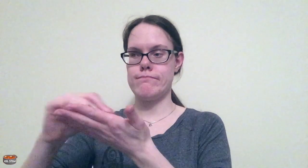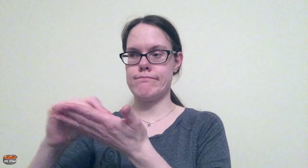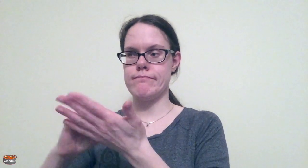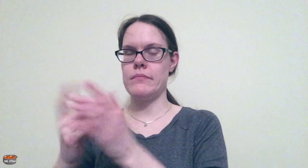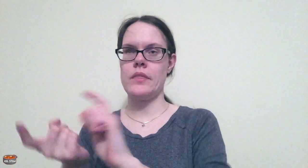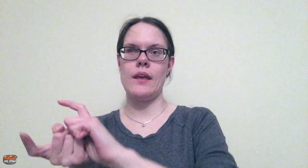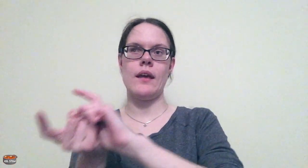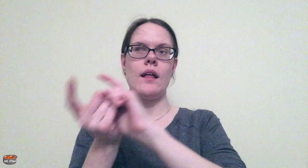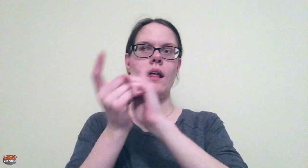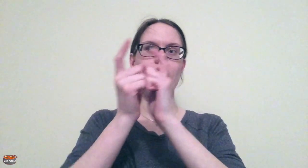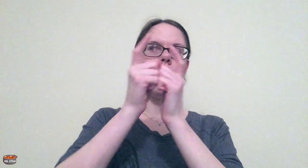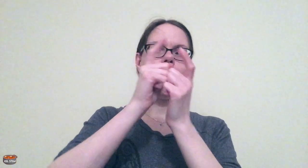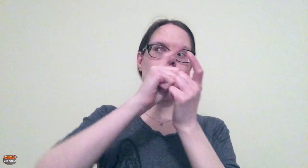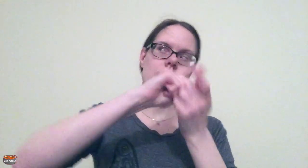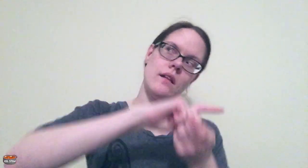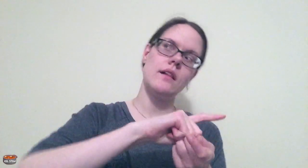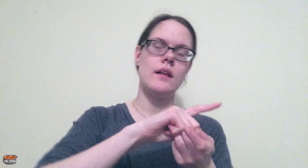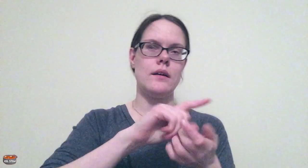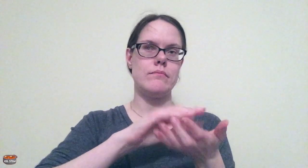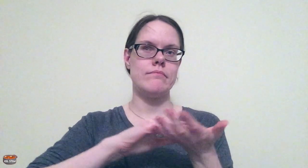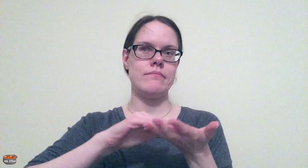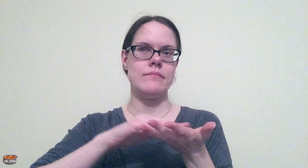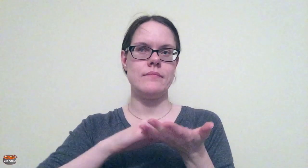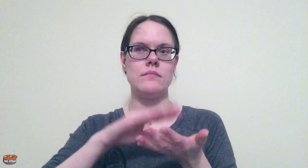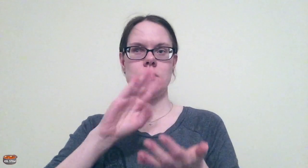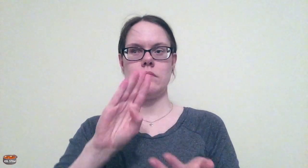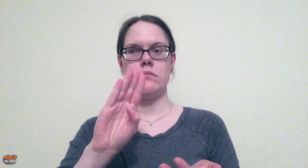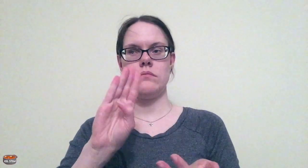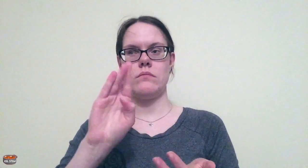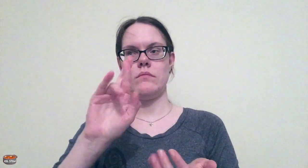Crane took regular books and translated